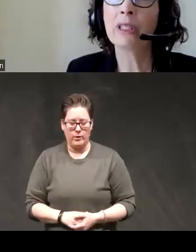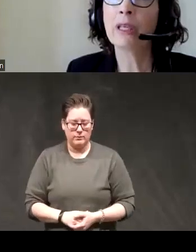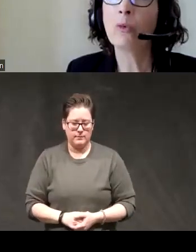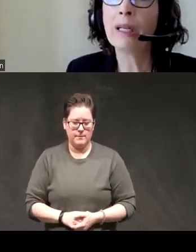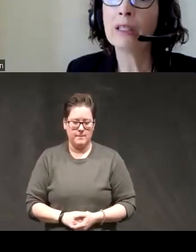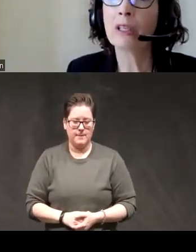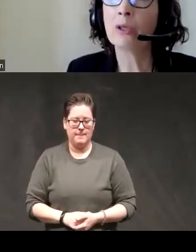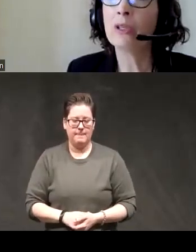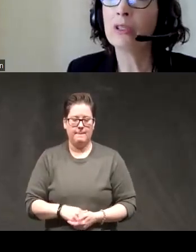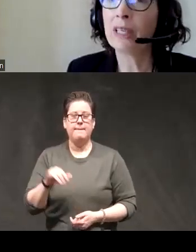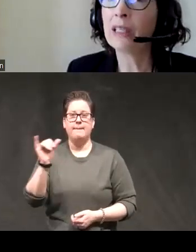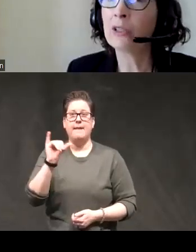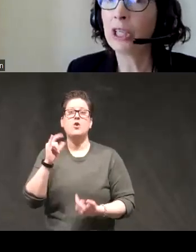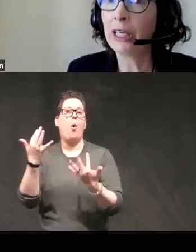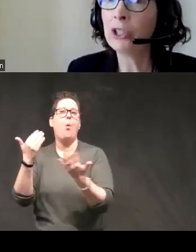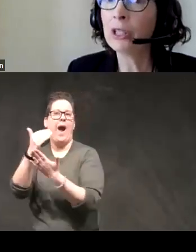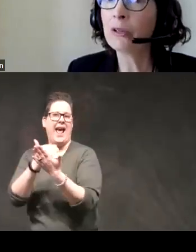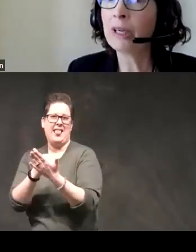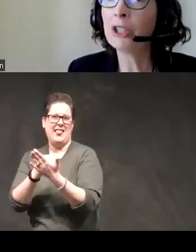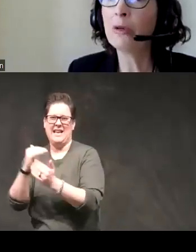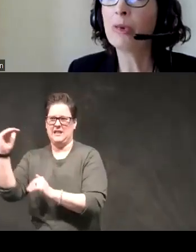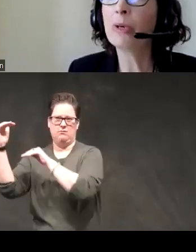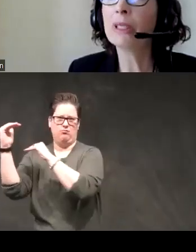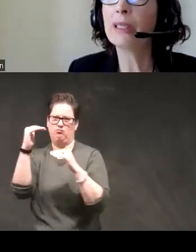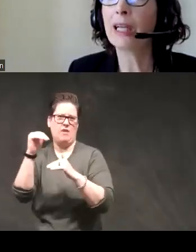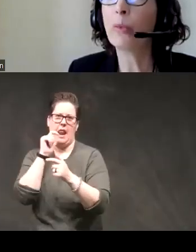where during weightless control there's very little change in aggression but once they take